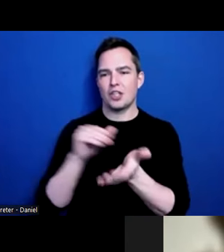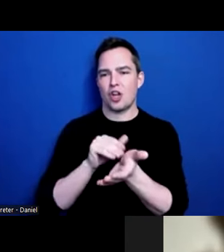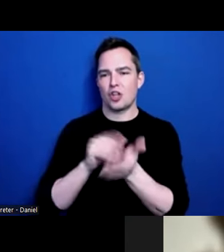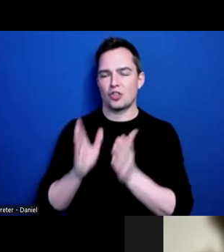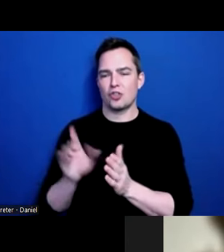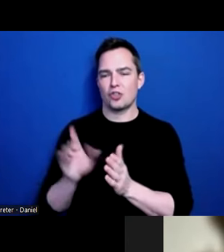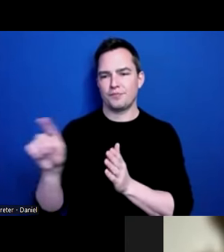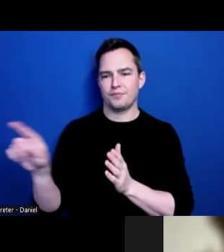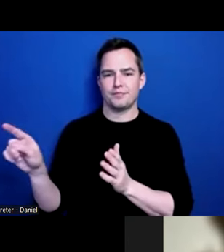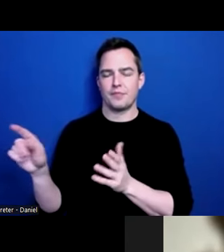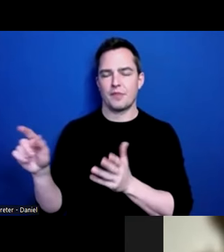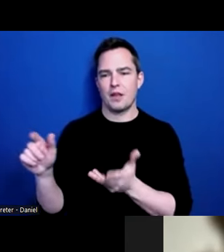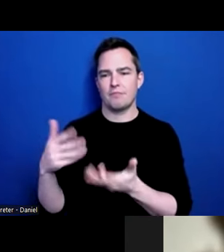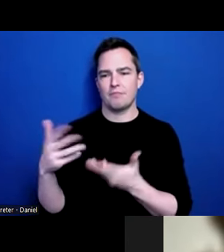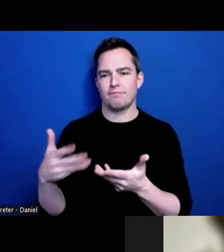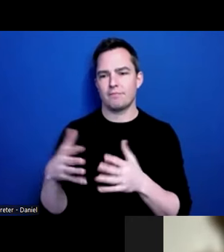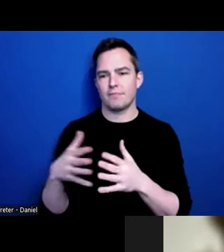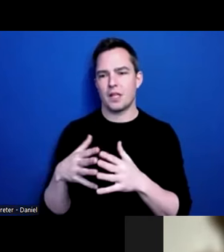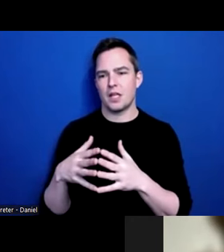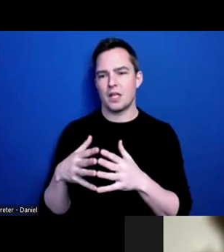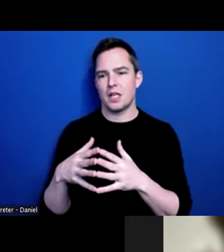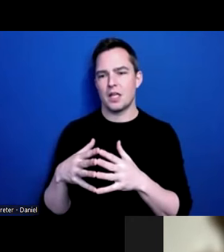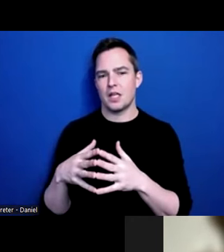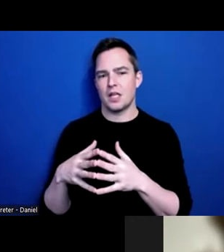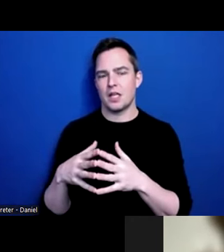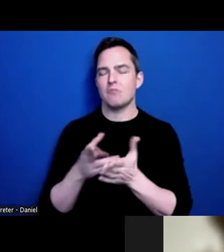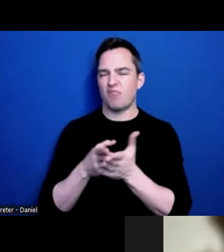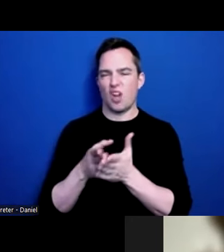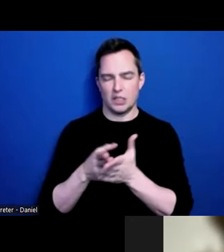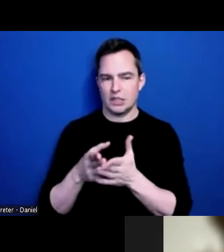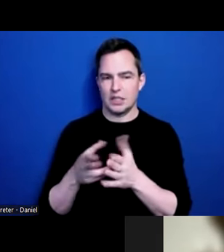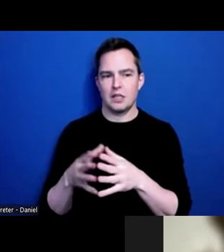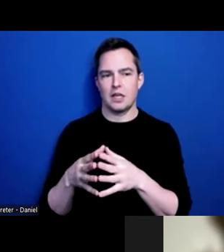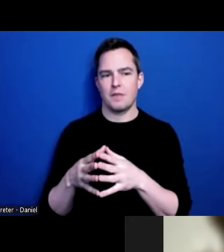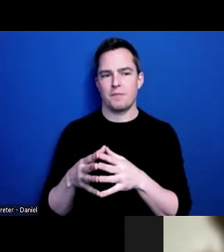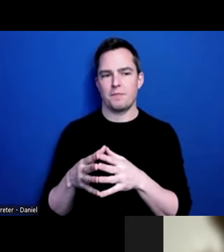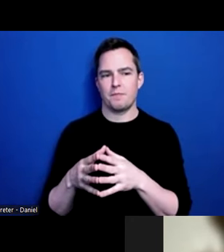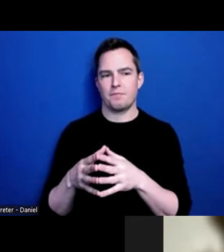But honestly, I’m sitting here getting pretty choked up. All of this stuff